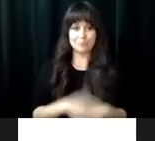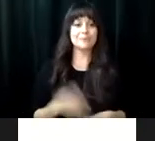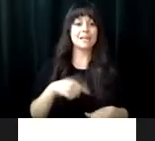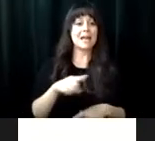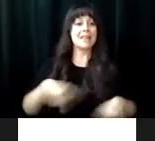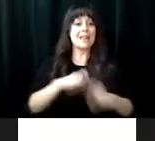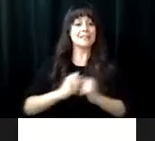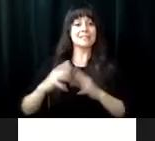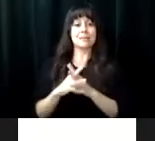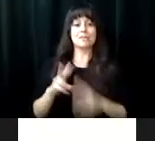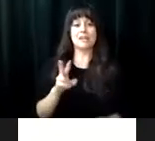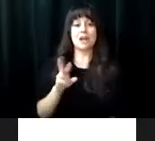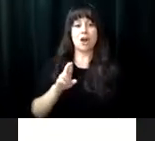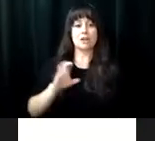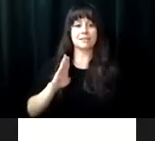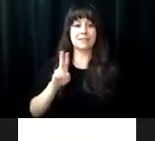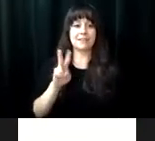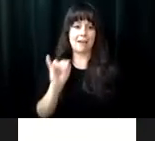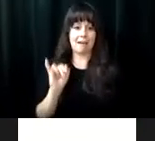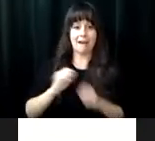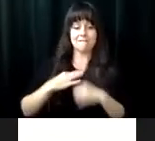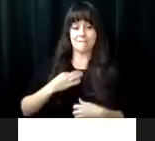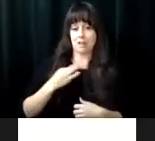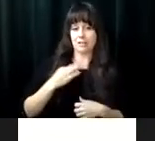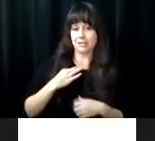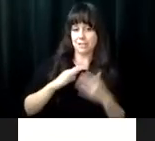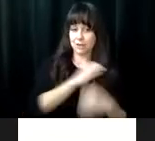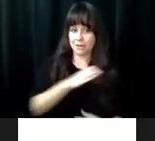a bowling alley, and a swimming pool.